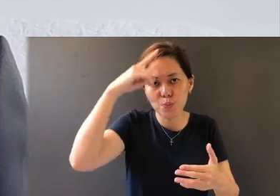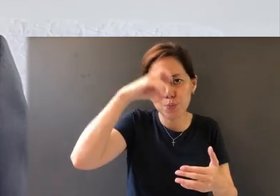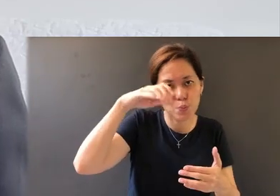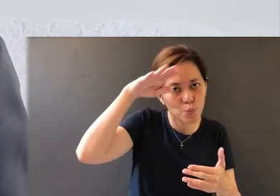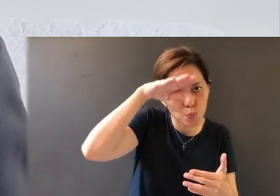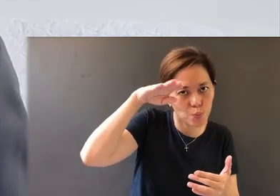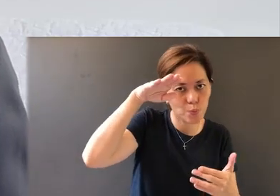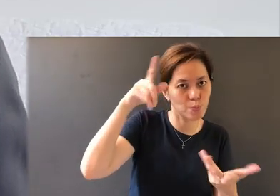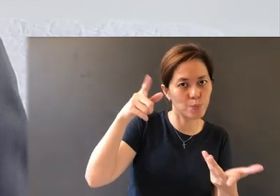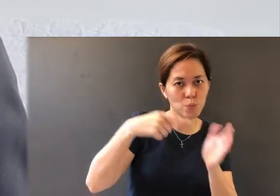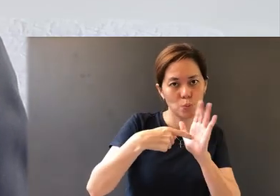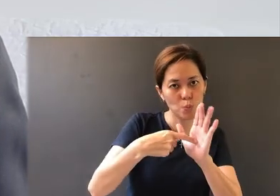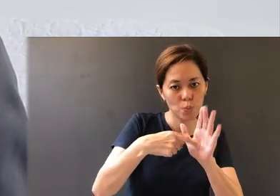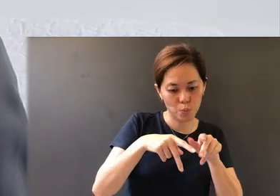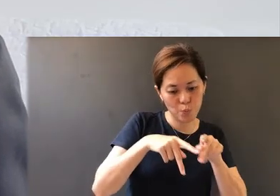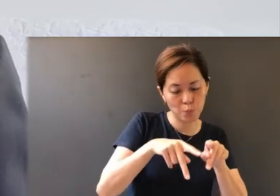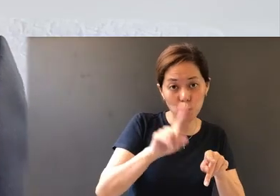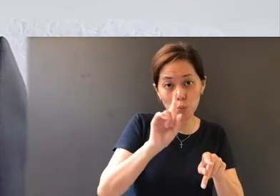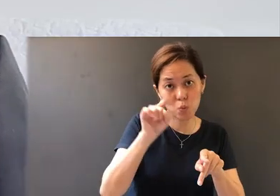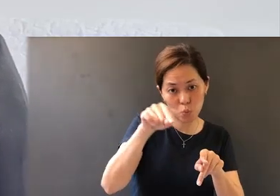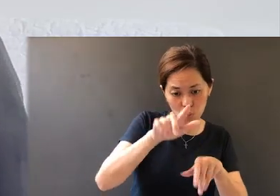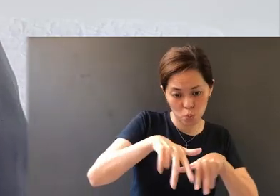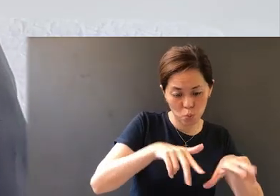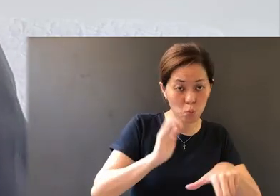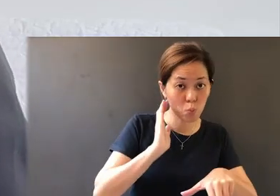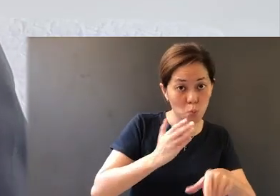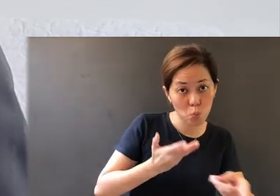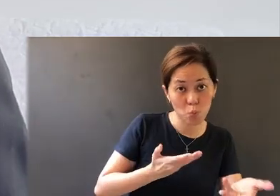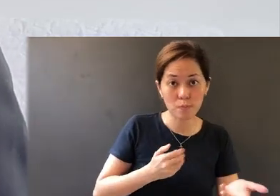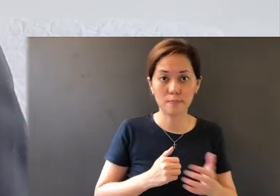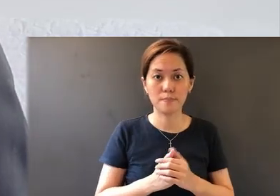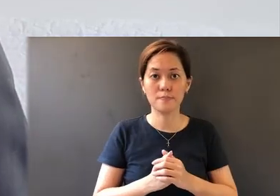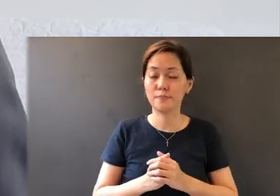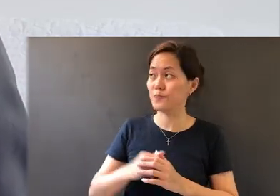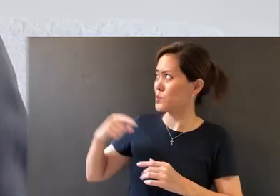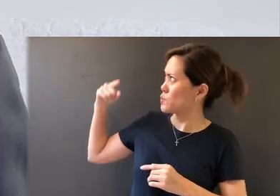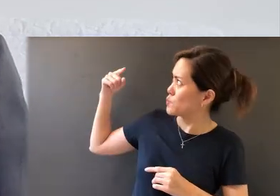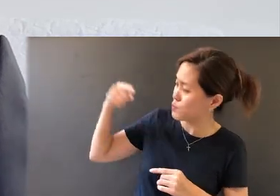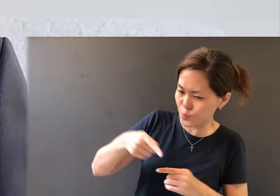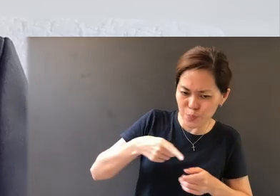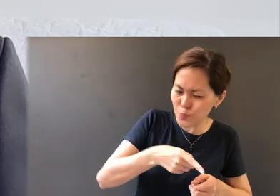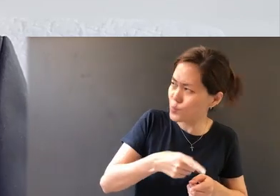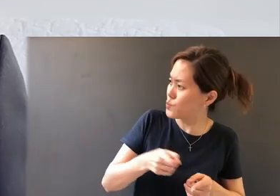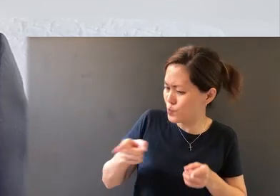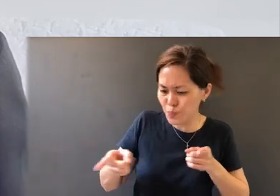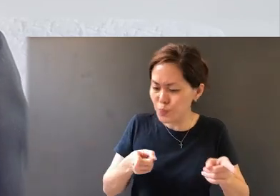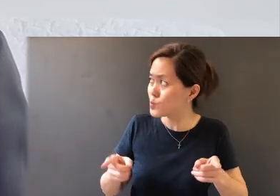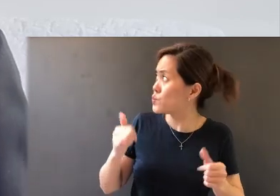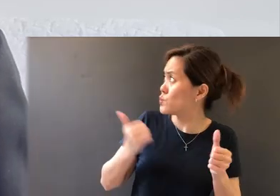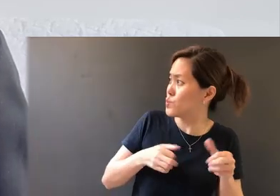the path where you should walk, point out the right road